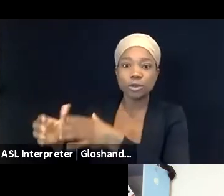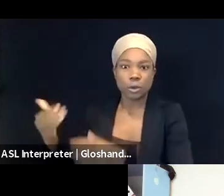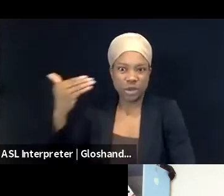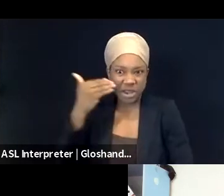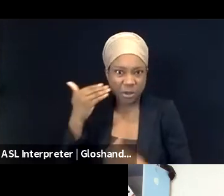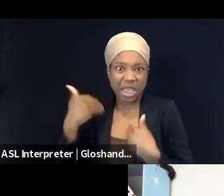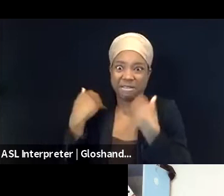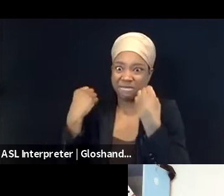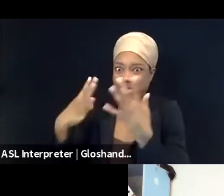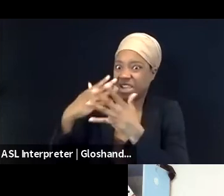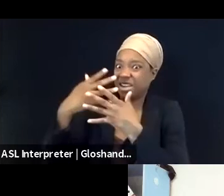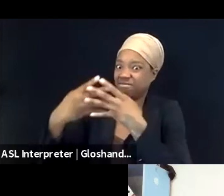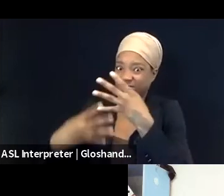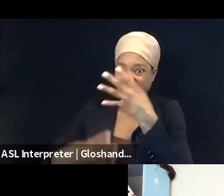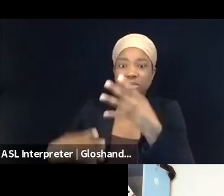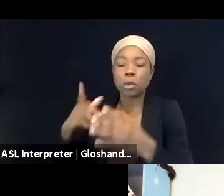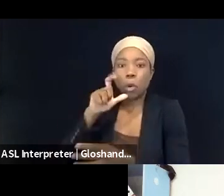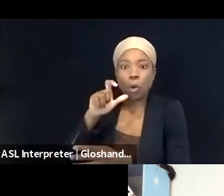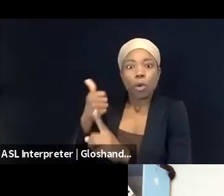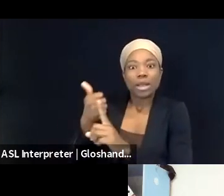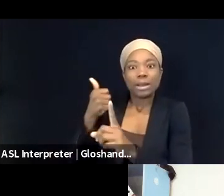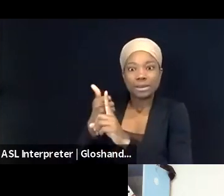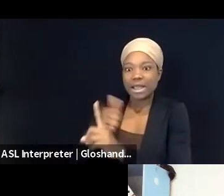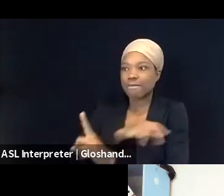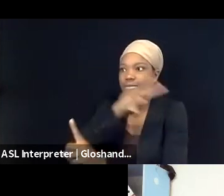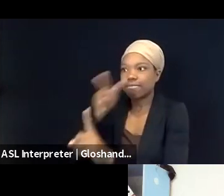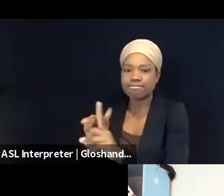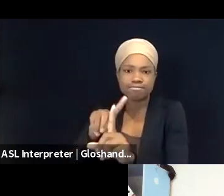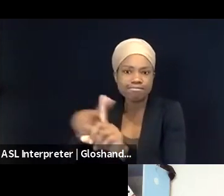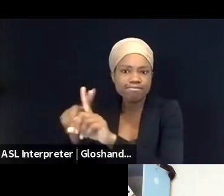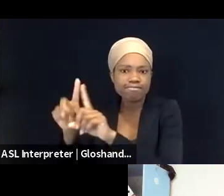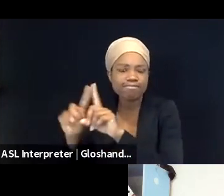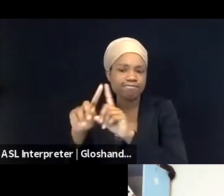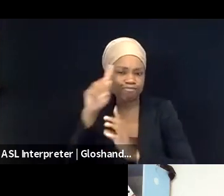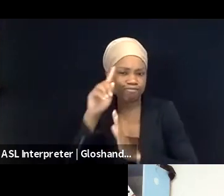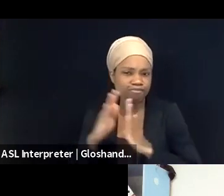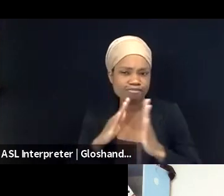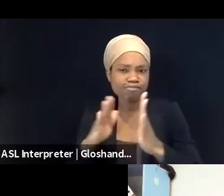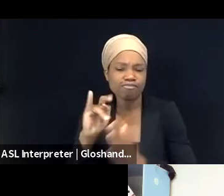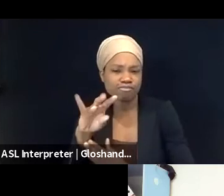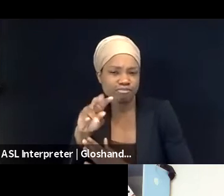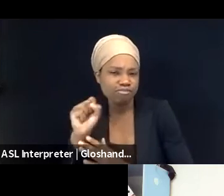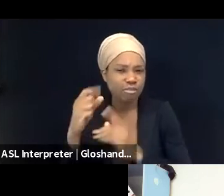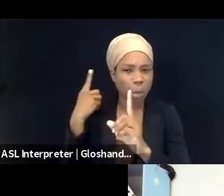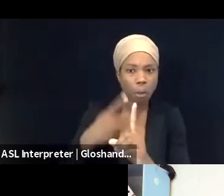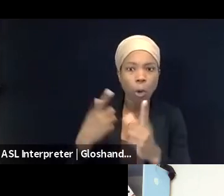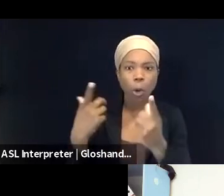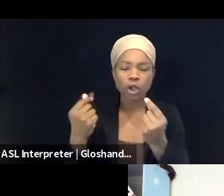Other kinds of tactics and strategies that they were used as basically to put heavy pressure on social media companies